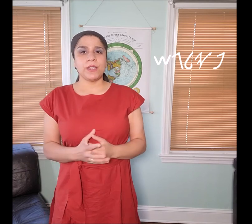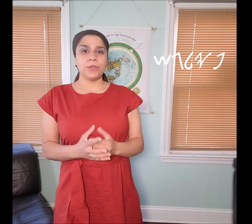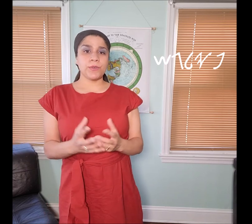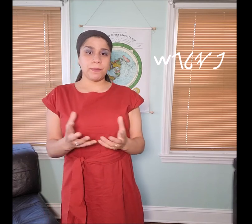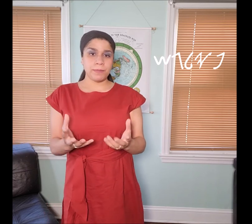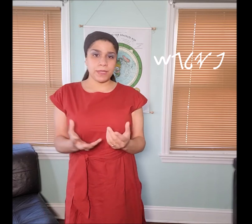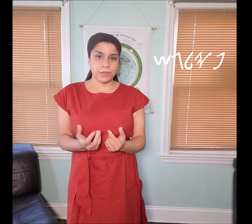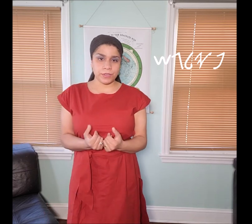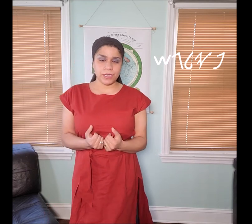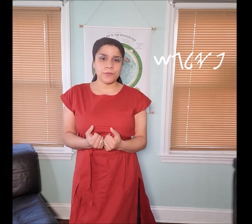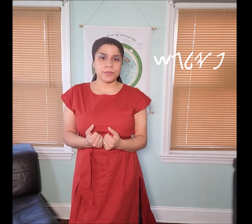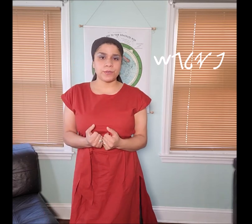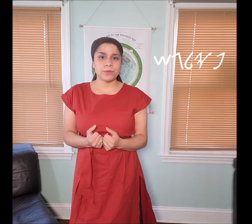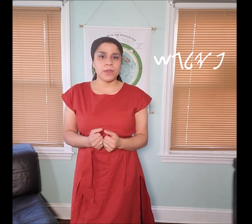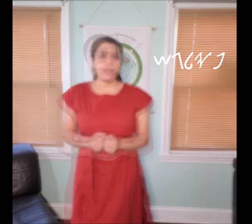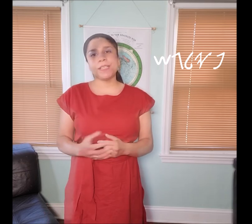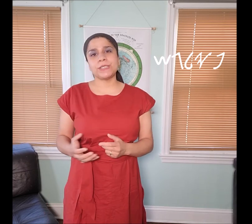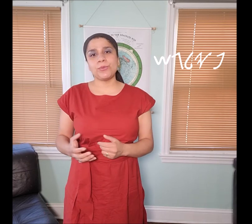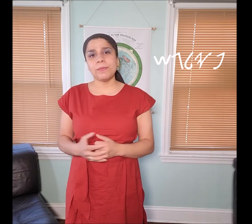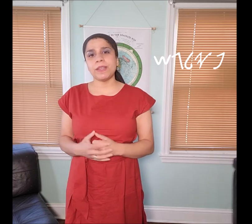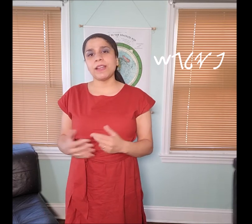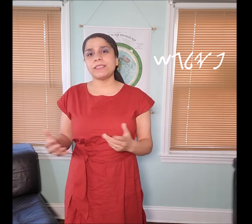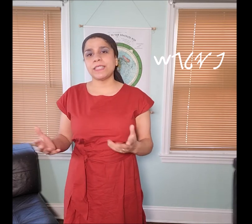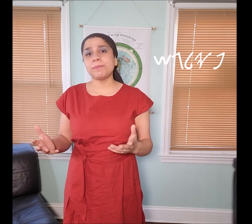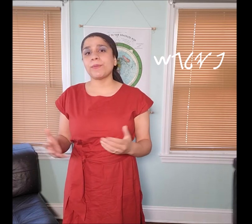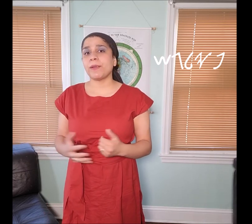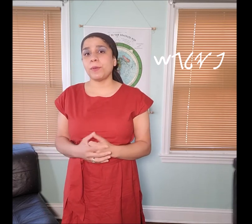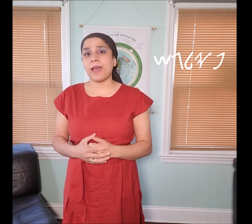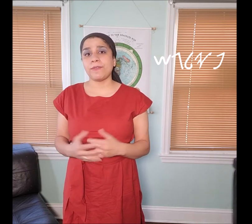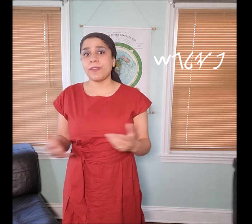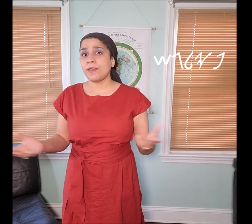you've committed yourself to but it's a woman, a temporary wife